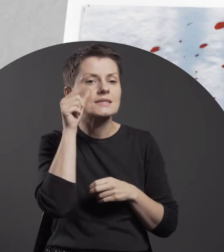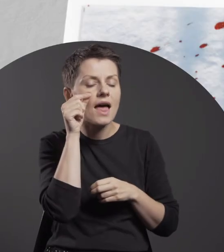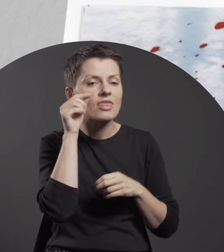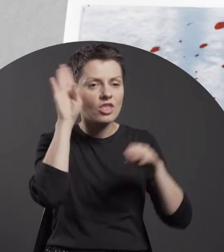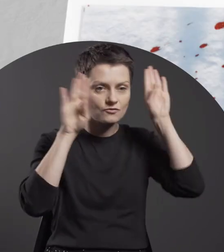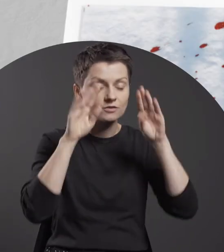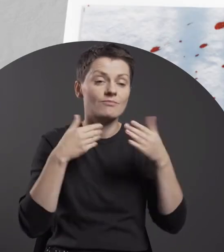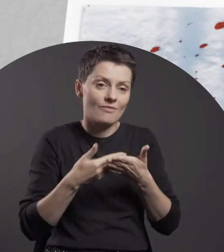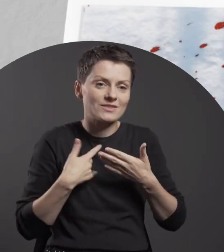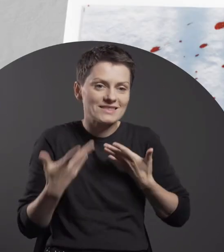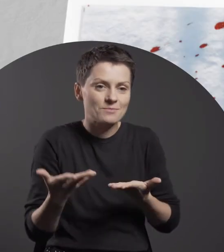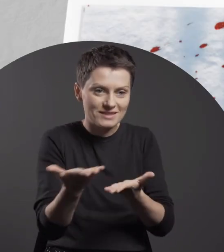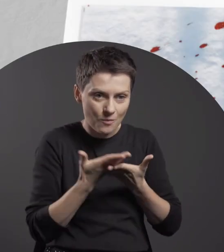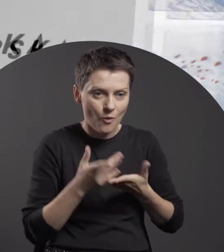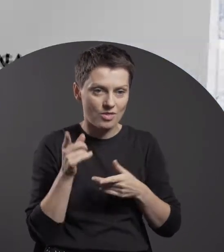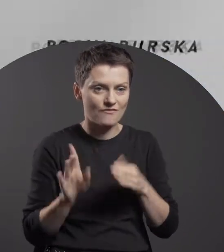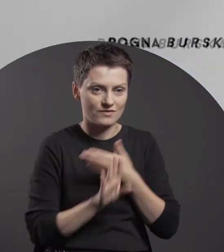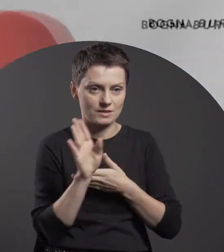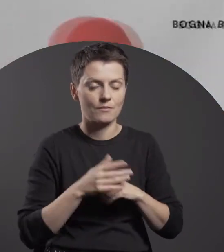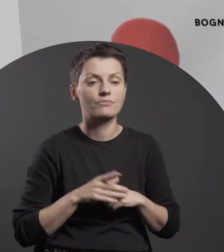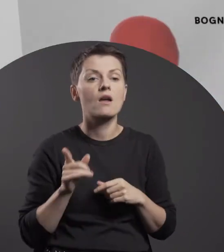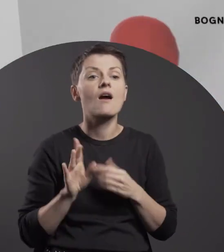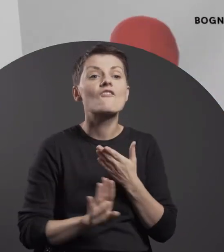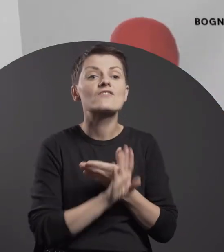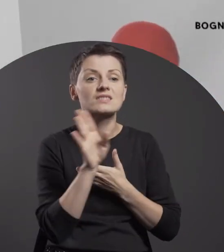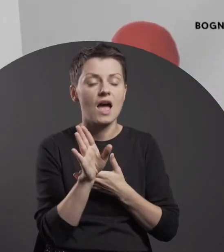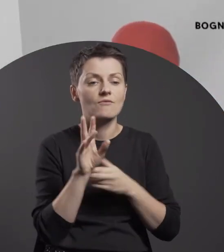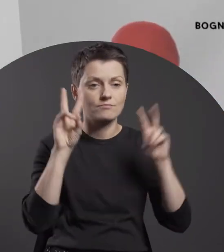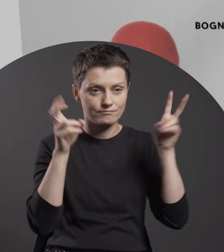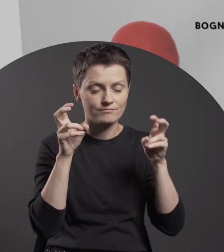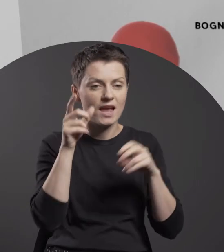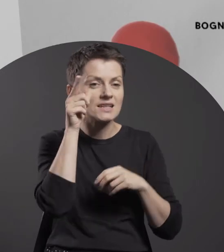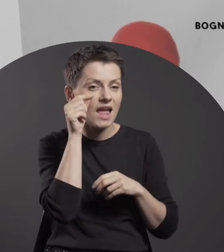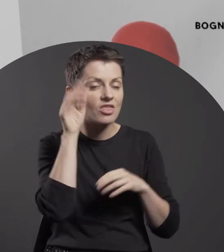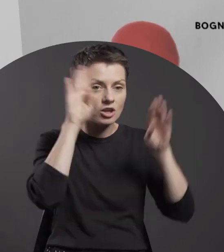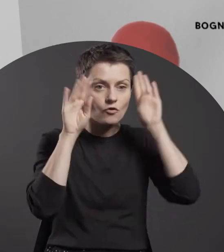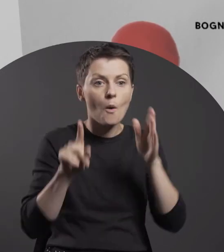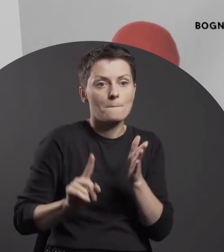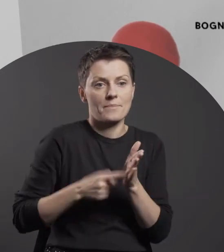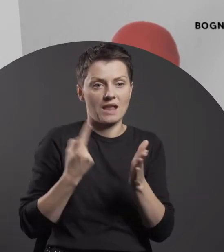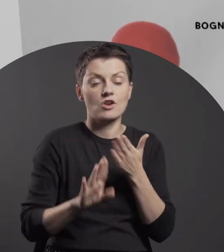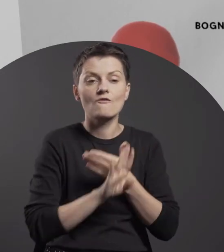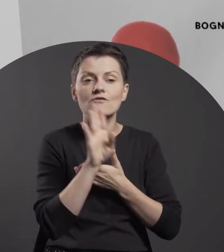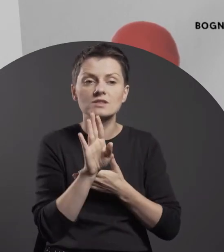“A Bear’s Dream” marks our first ever exclusively virtual exhibition.